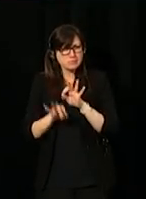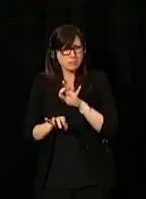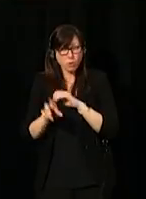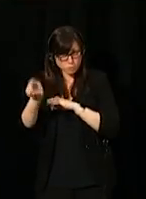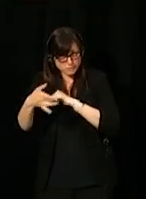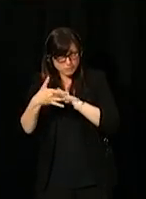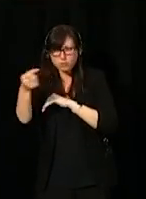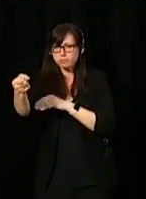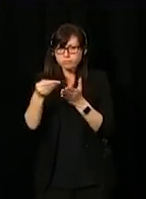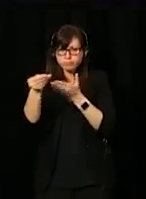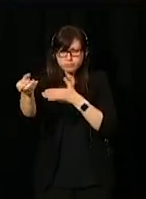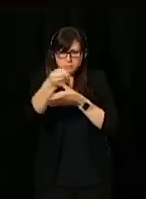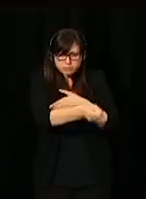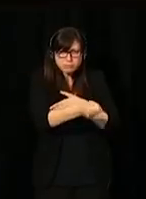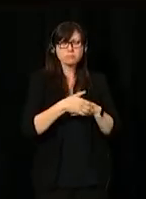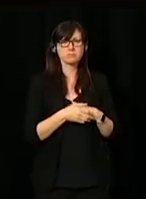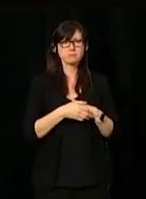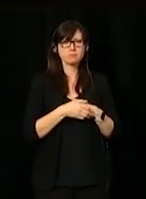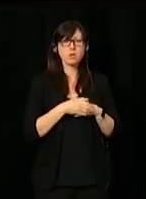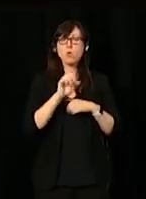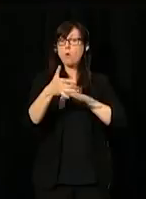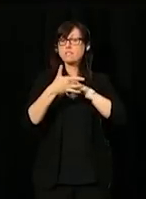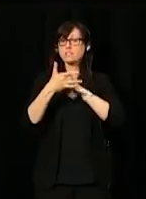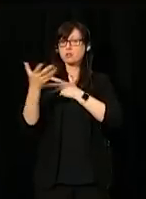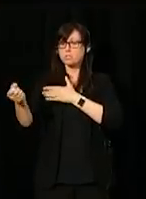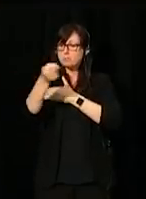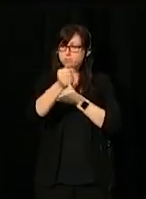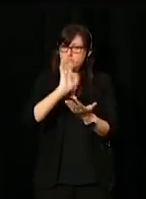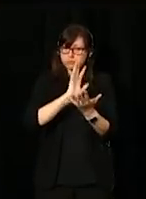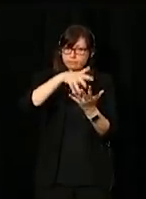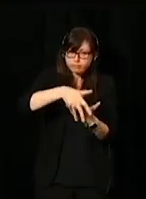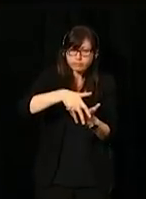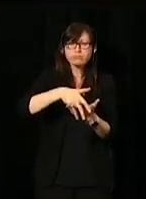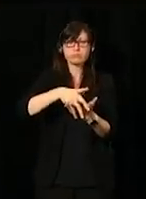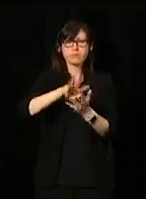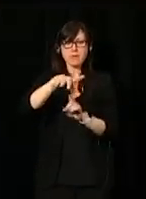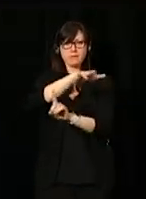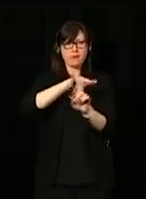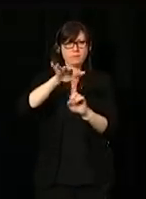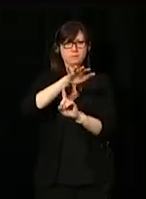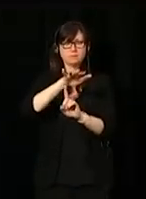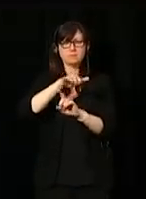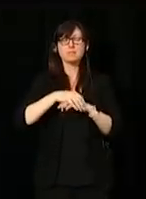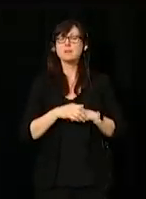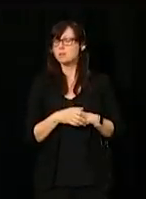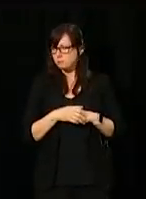And also, be able to integrate this technology to the working environment for a number of reasons.